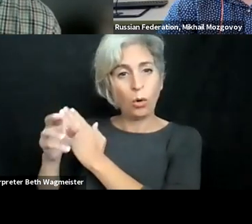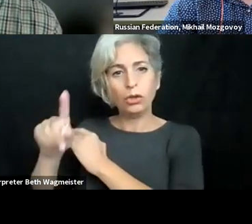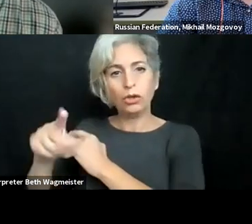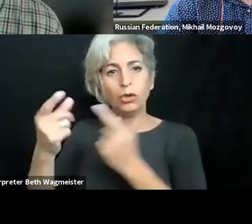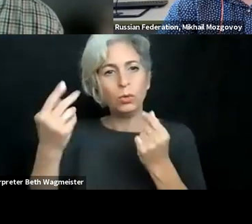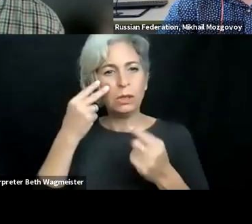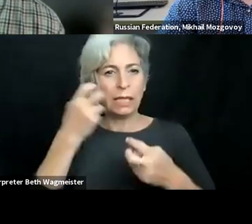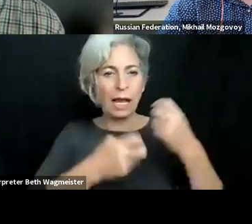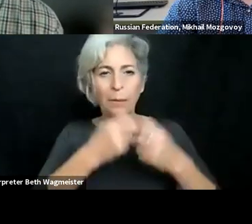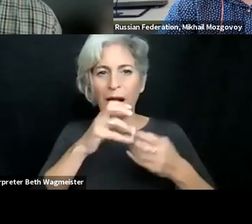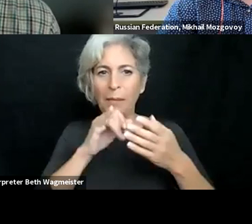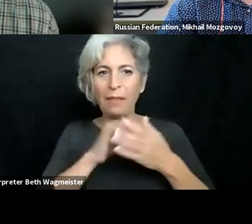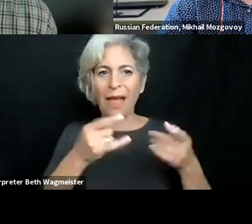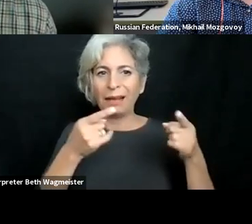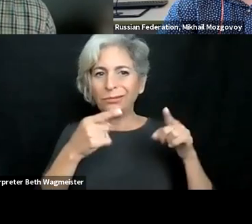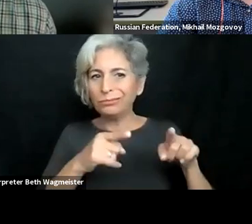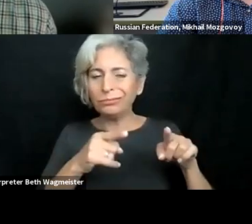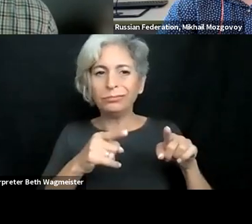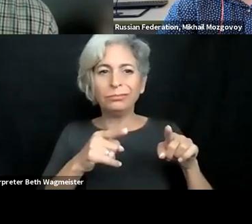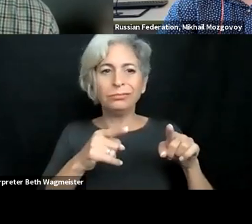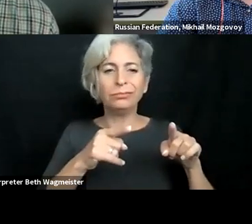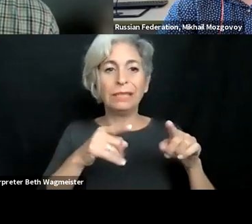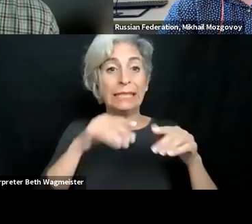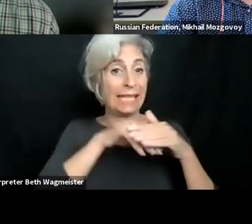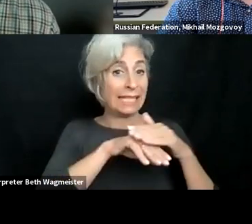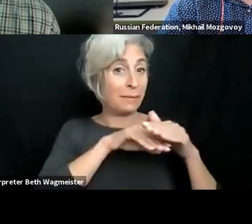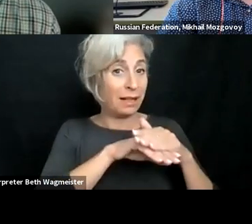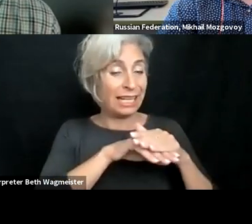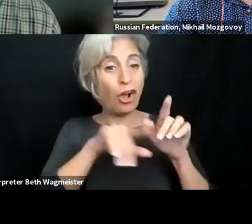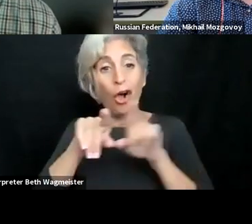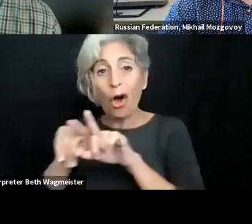they so to say have moved digital? Or do you see